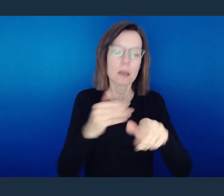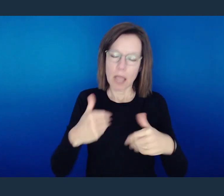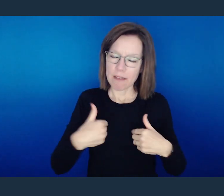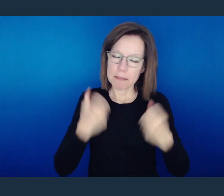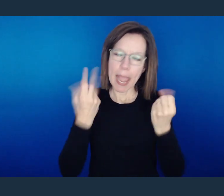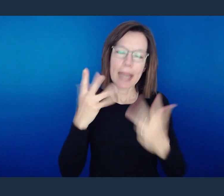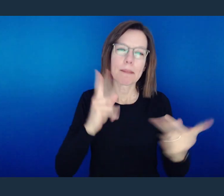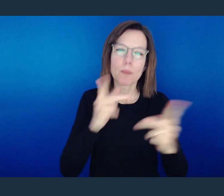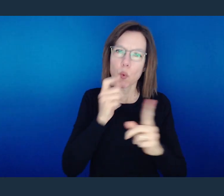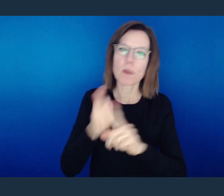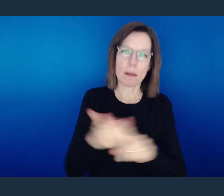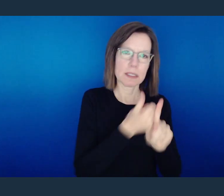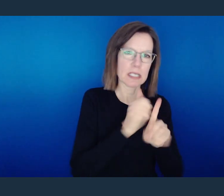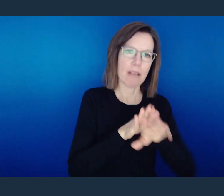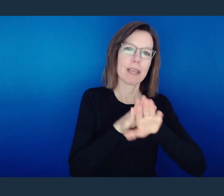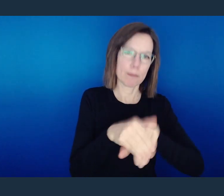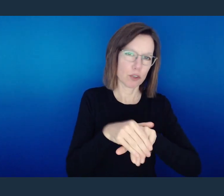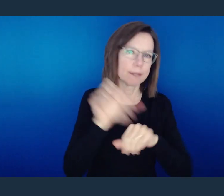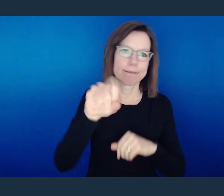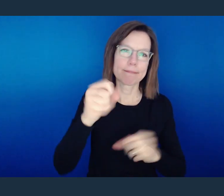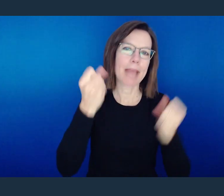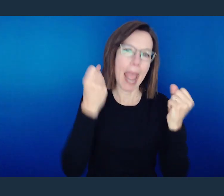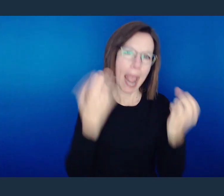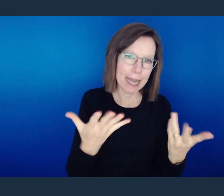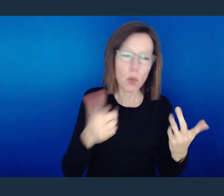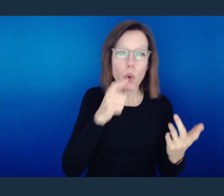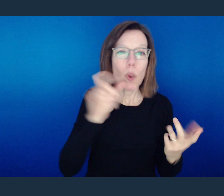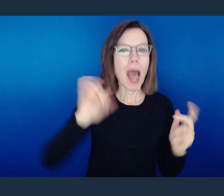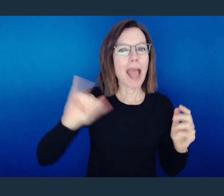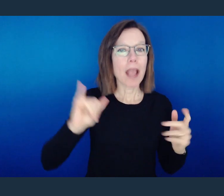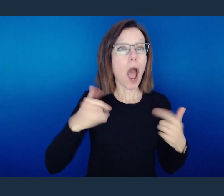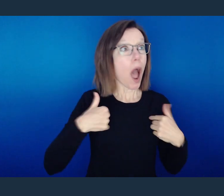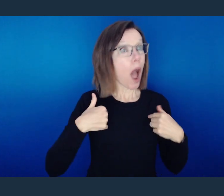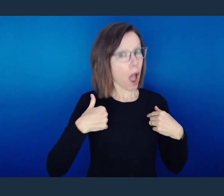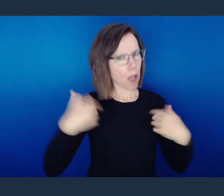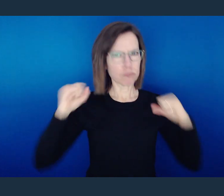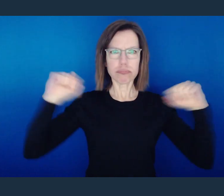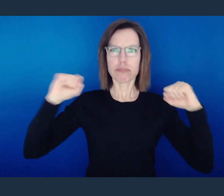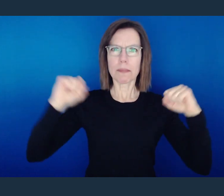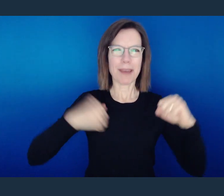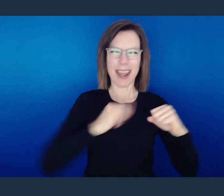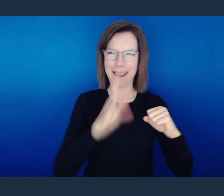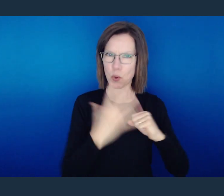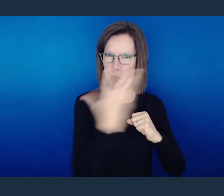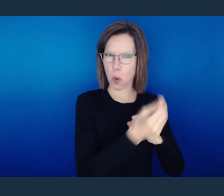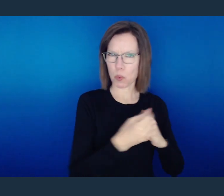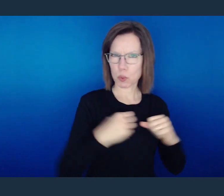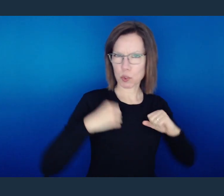Now, we have hypocrites everywhere. We have people who are hypocrites that go to the gym and people who are hypocrites that